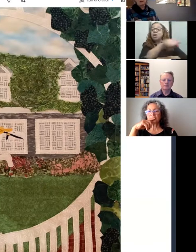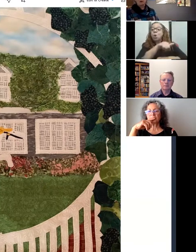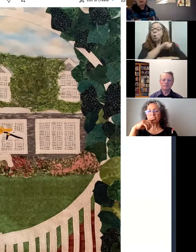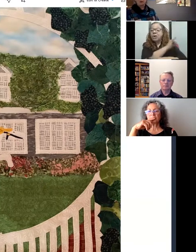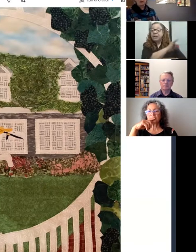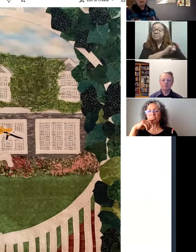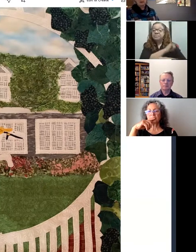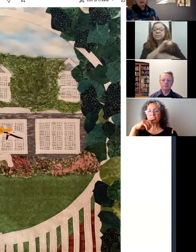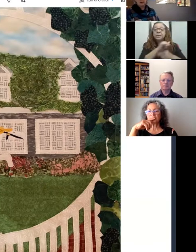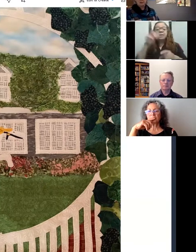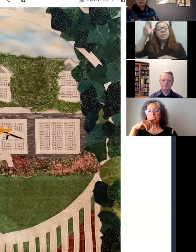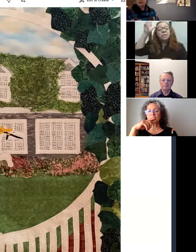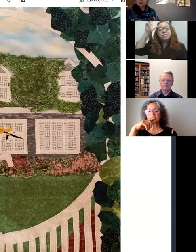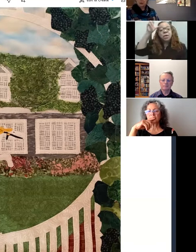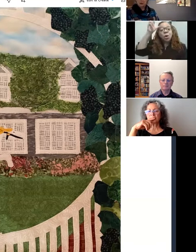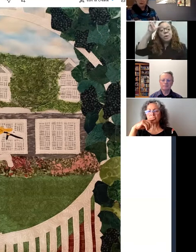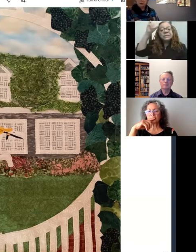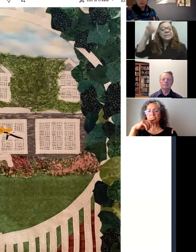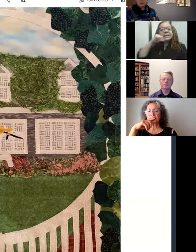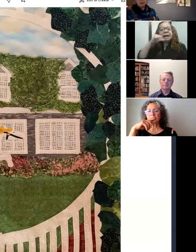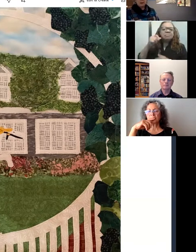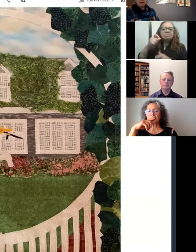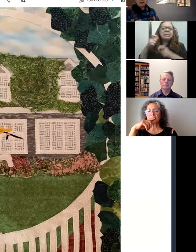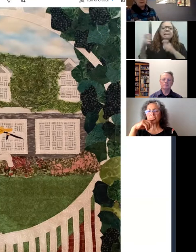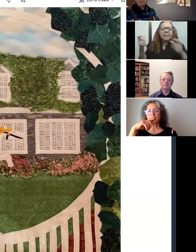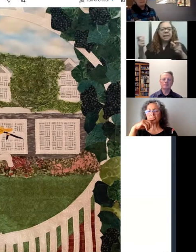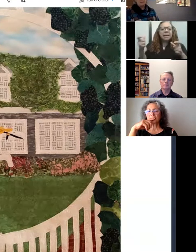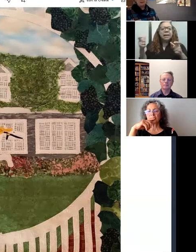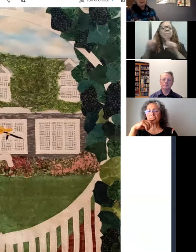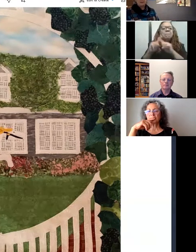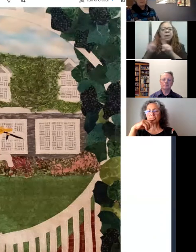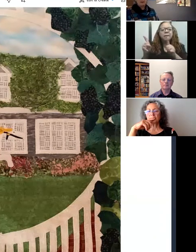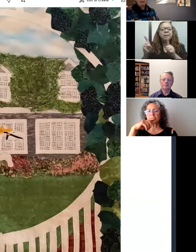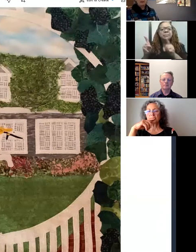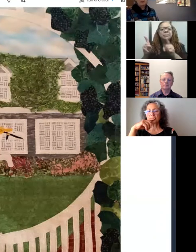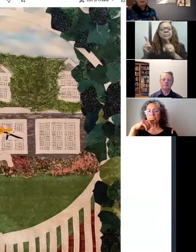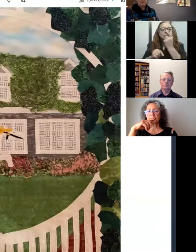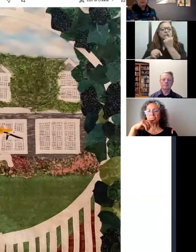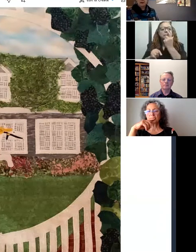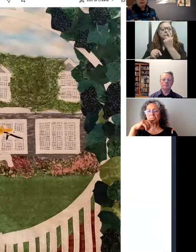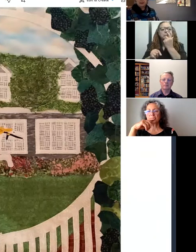horse is actually not quite as large, um, but I sort of wanted to highlight it,